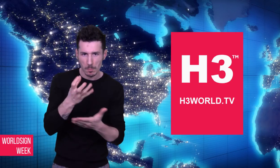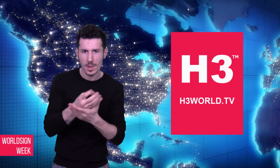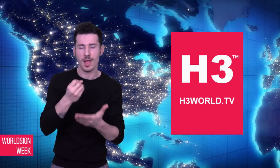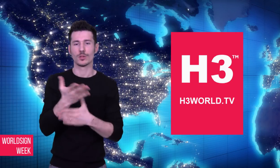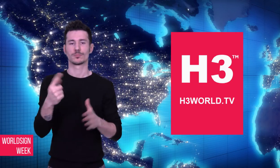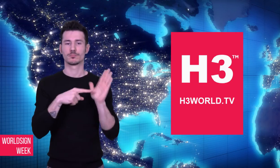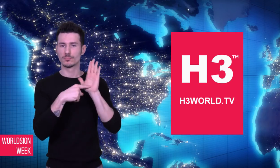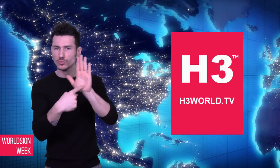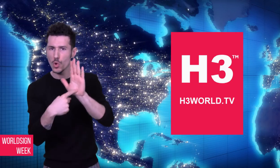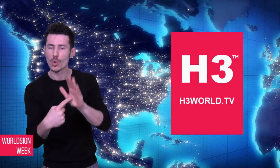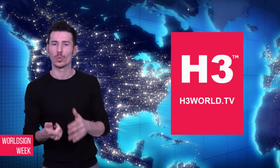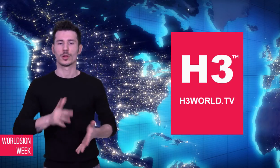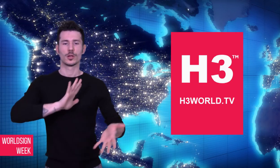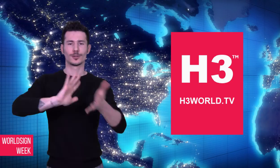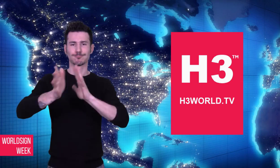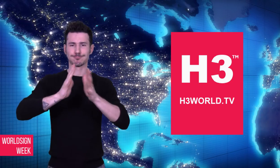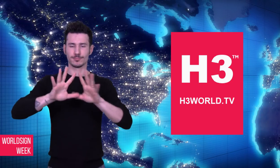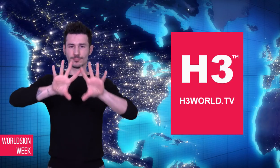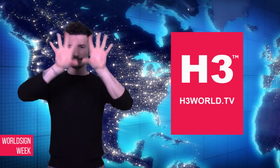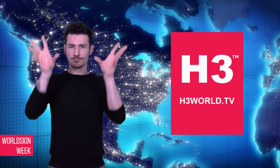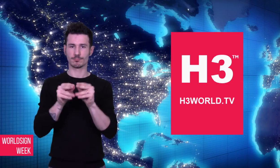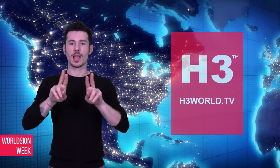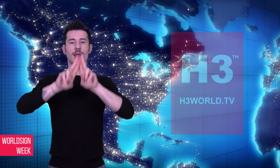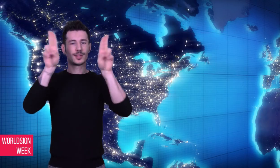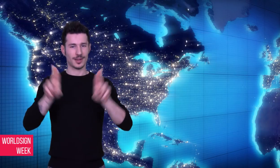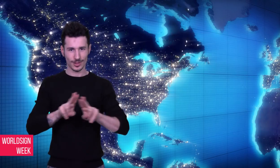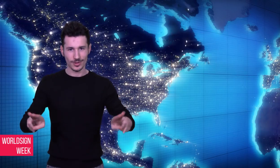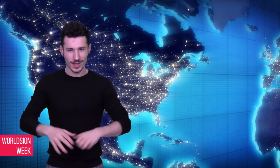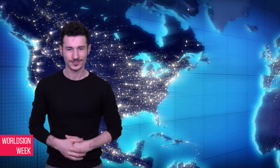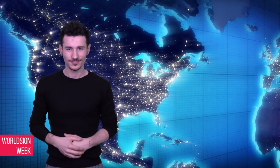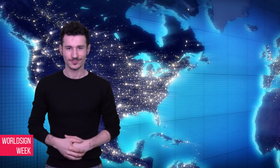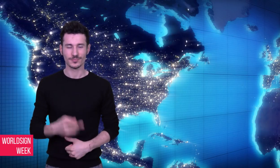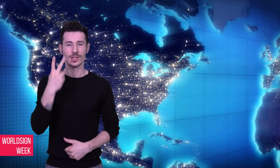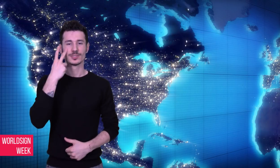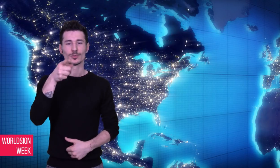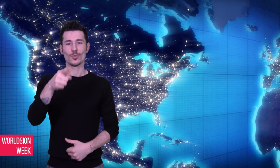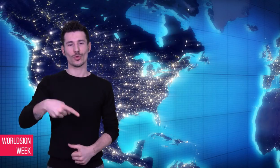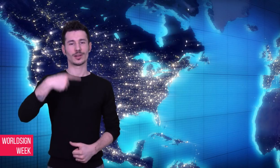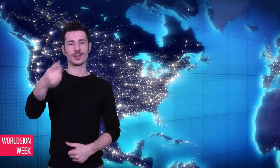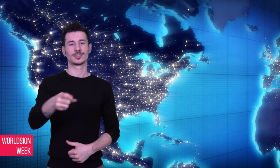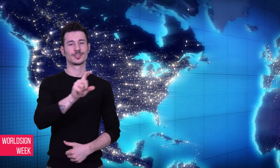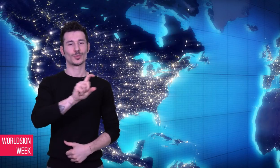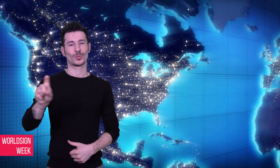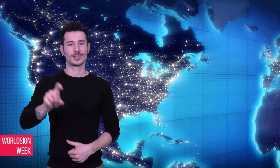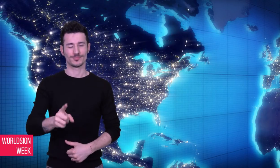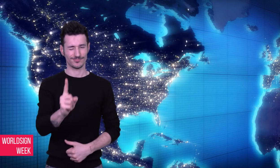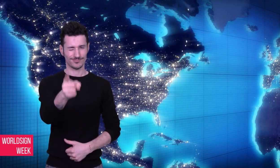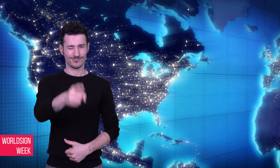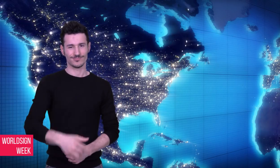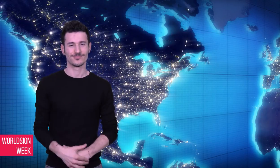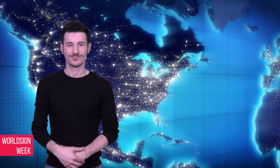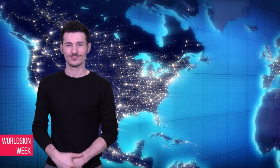all in International Sign. See you next week.